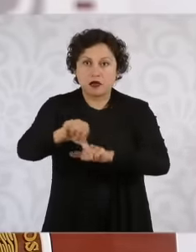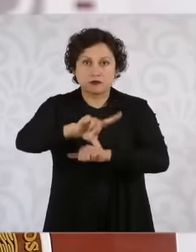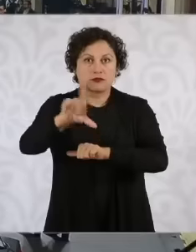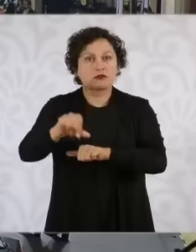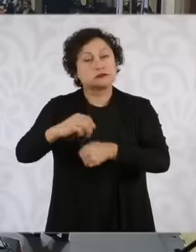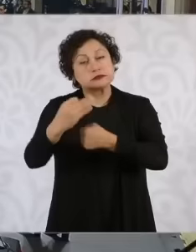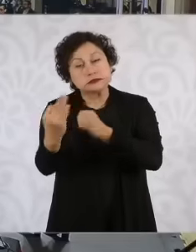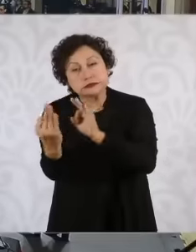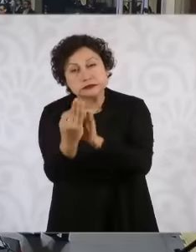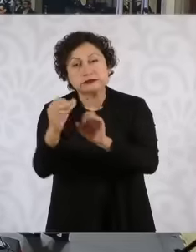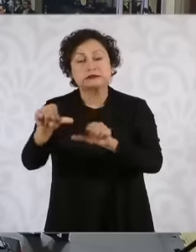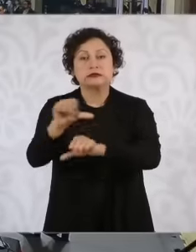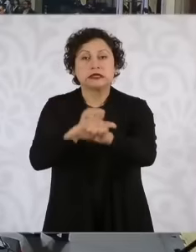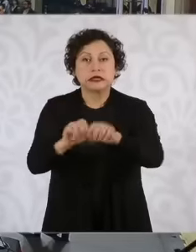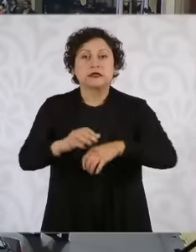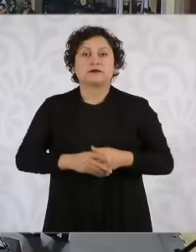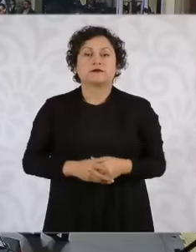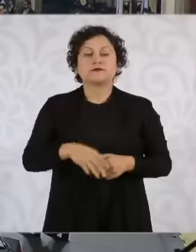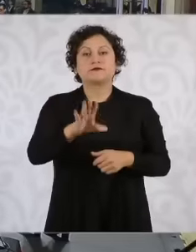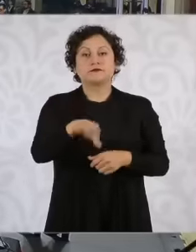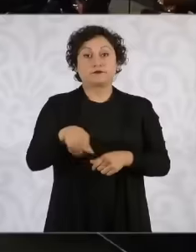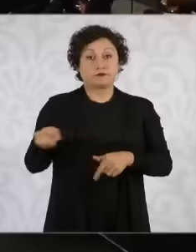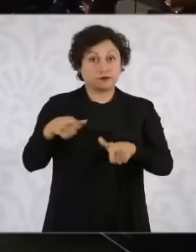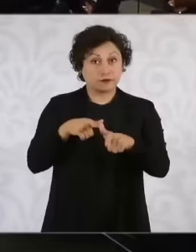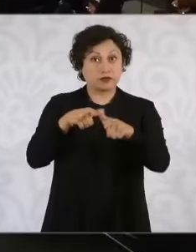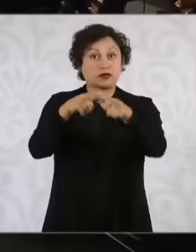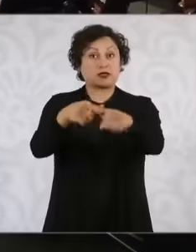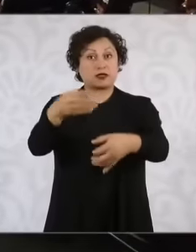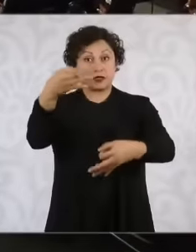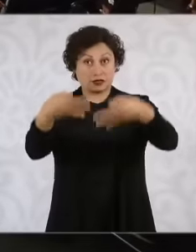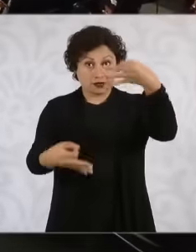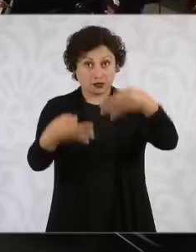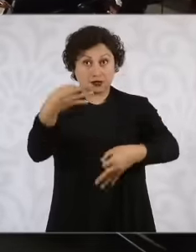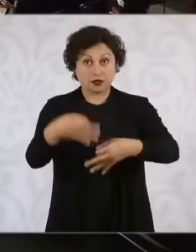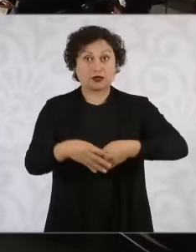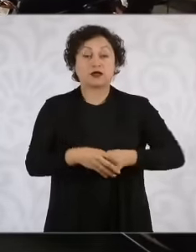and it would continue with its process and investigation, I understand that this process continues but